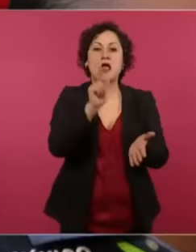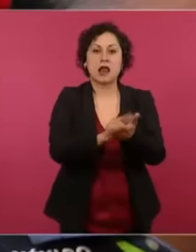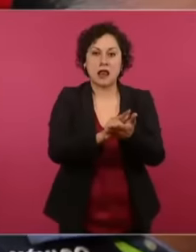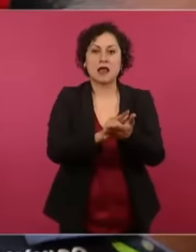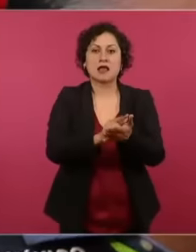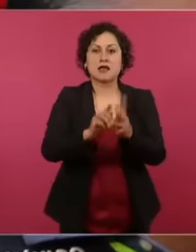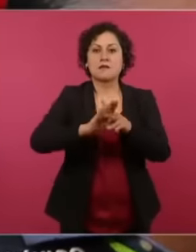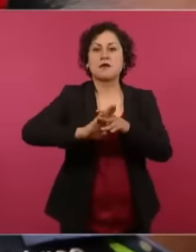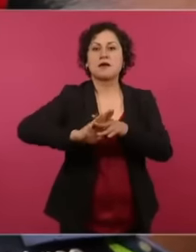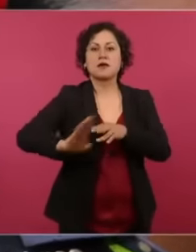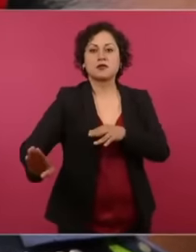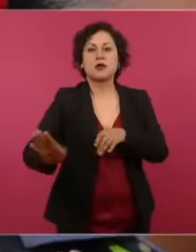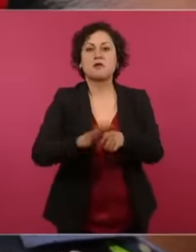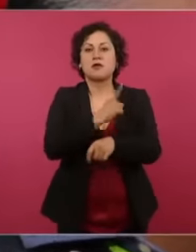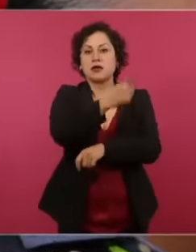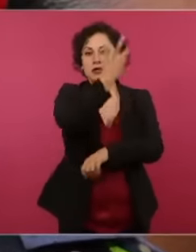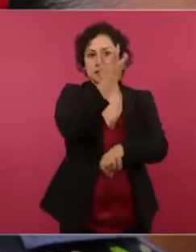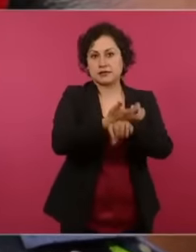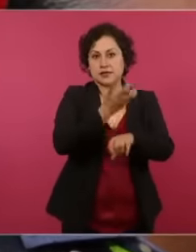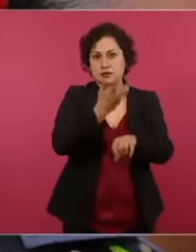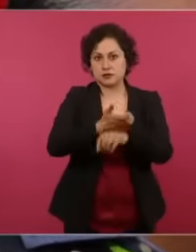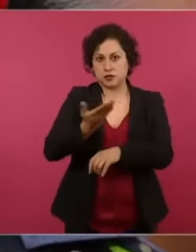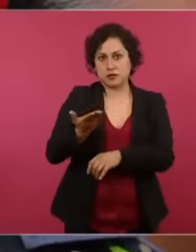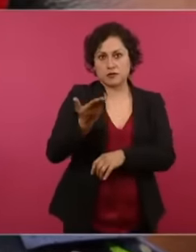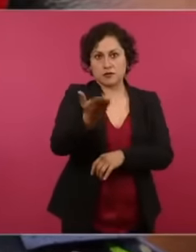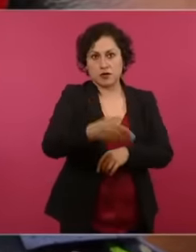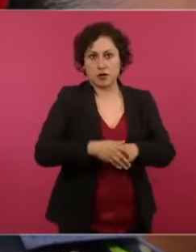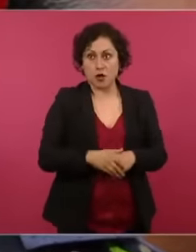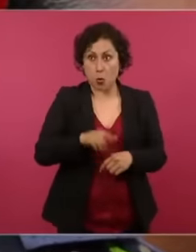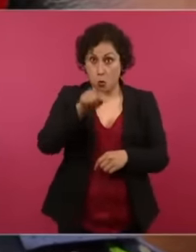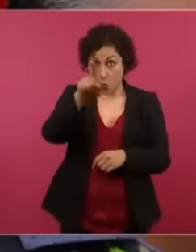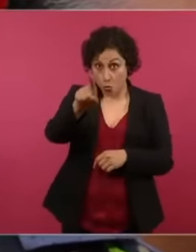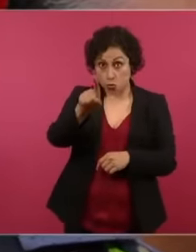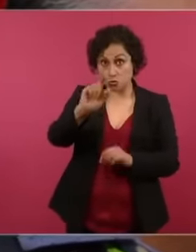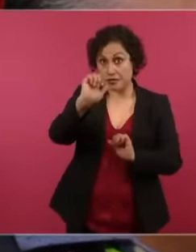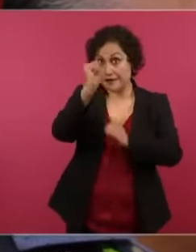no. no no no we regret in some way having given in to this